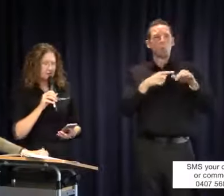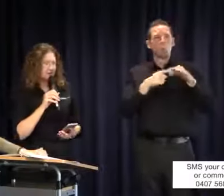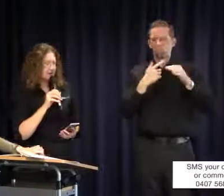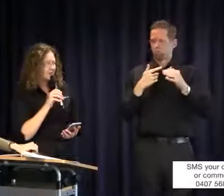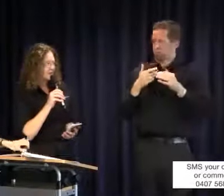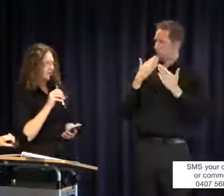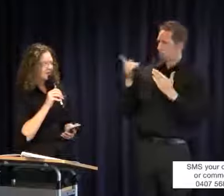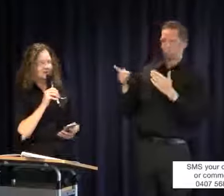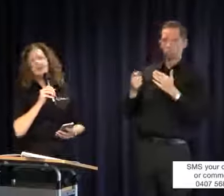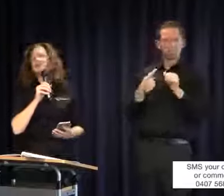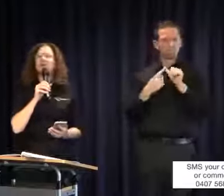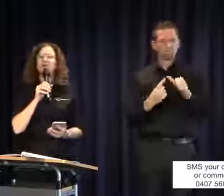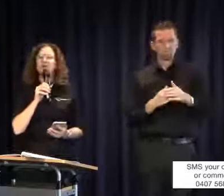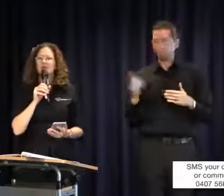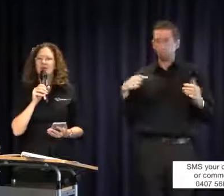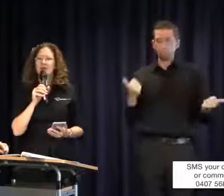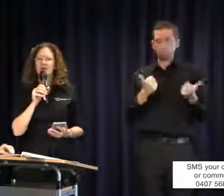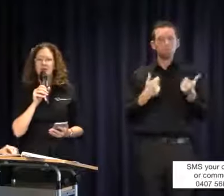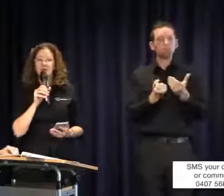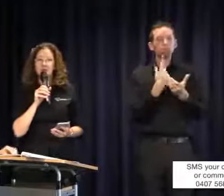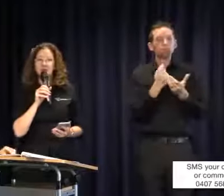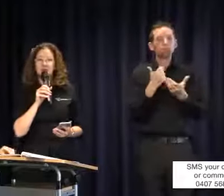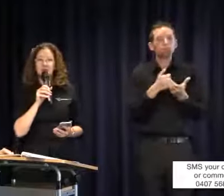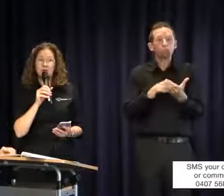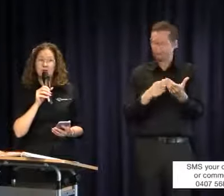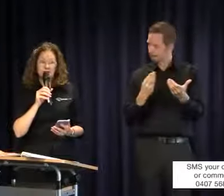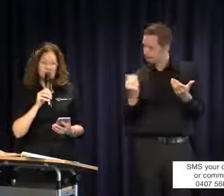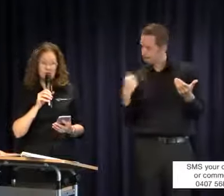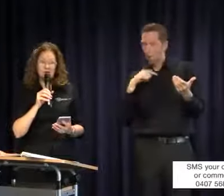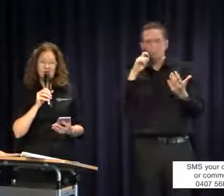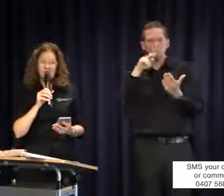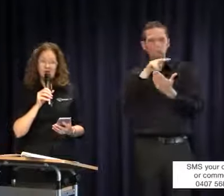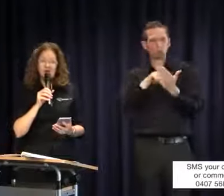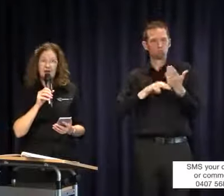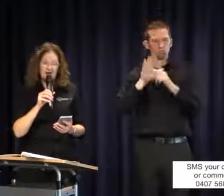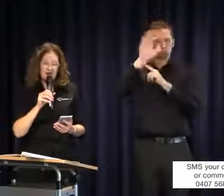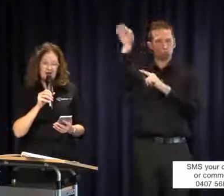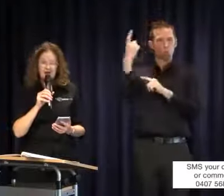of text messages so I'm going to try to get through a couple of them from externally and